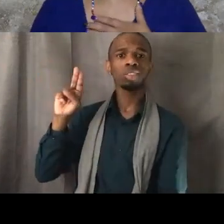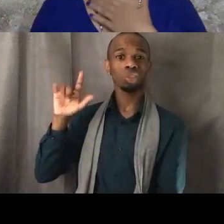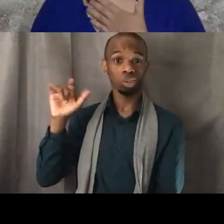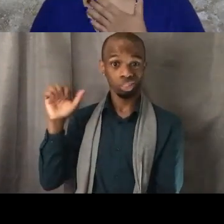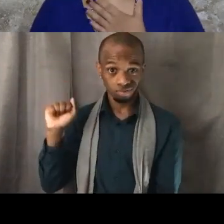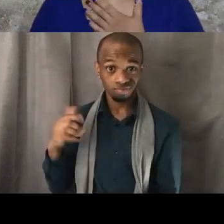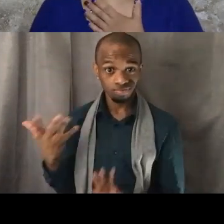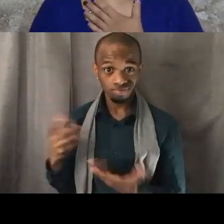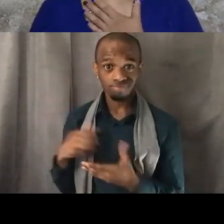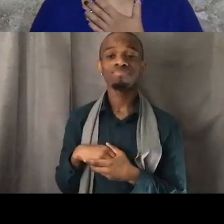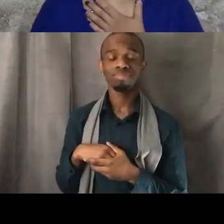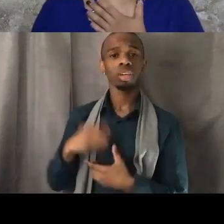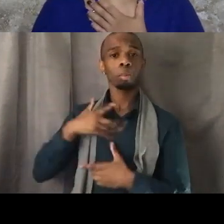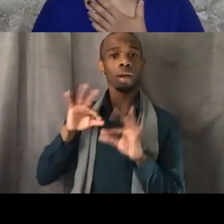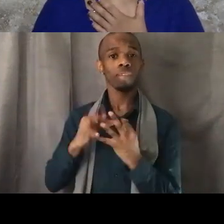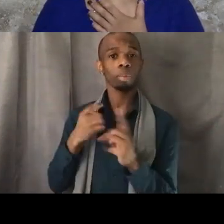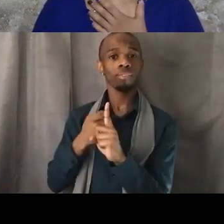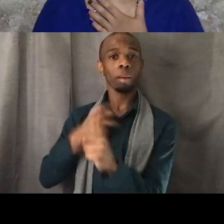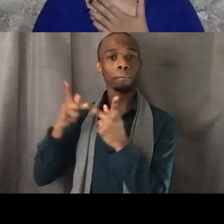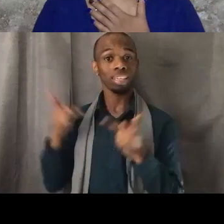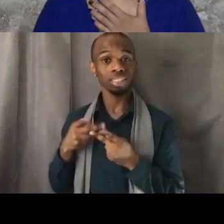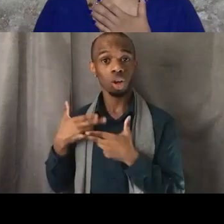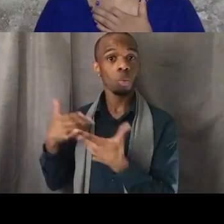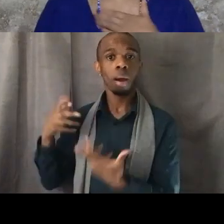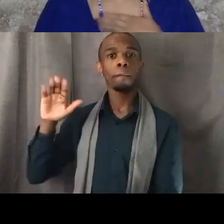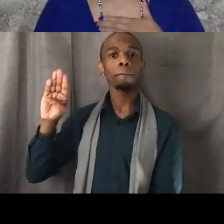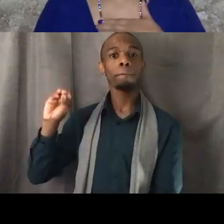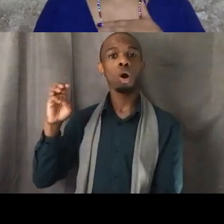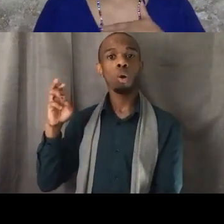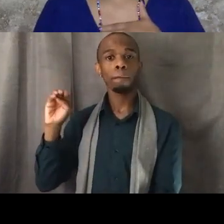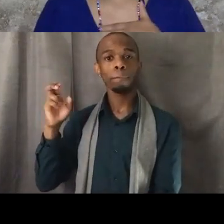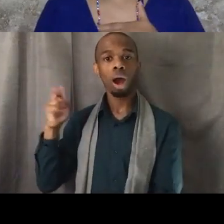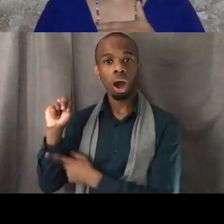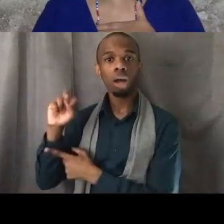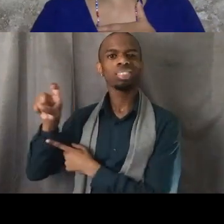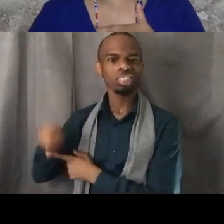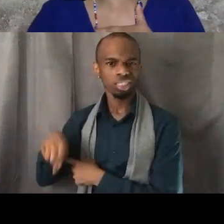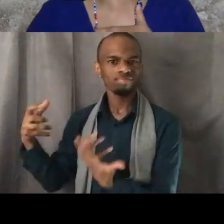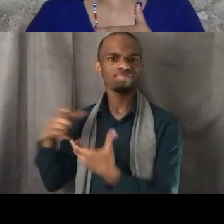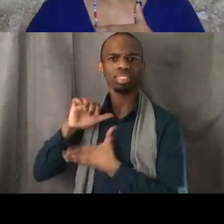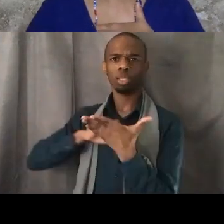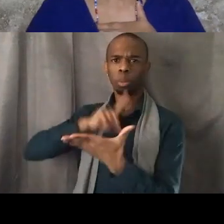My family is from a place called Beaumont, Texas which is just a couple towns over from Vidor, Texas